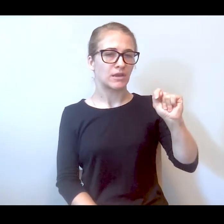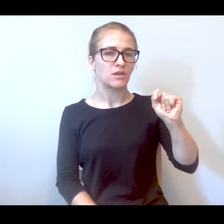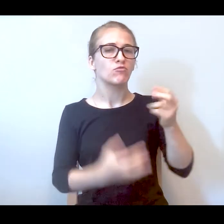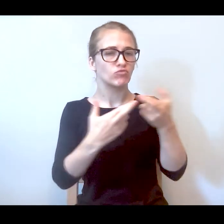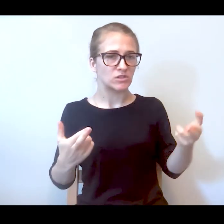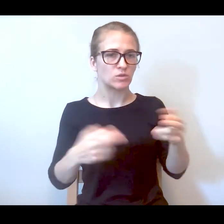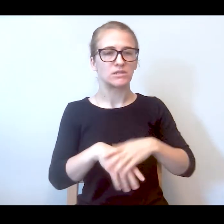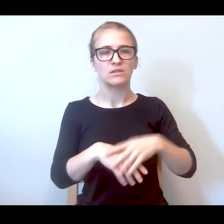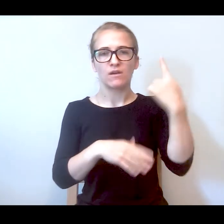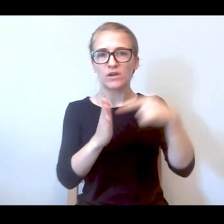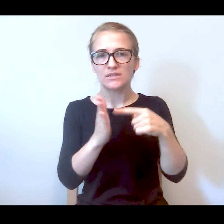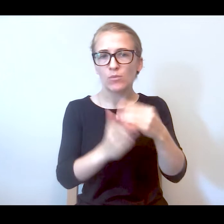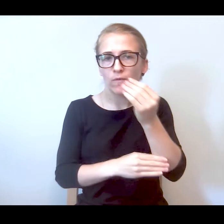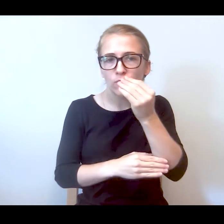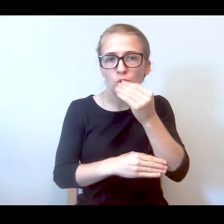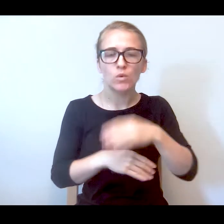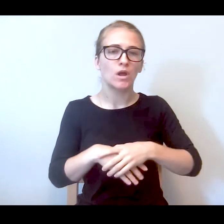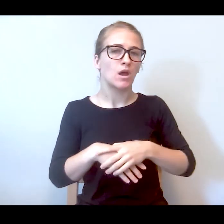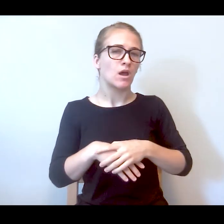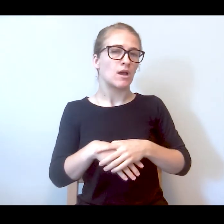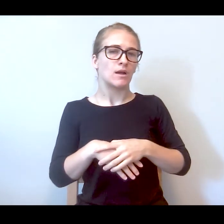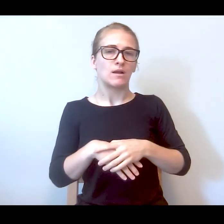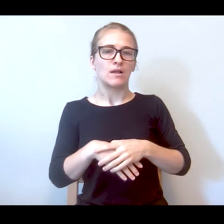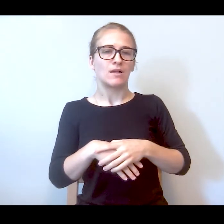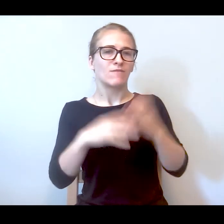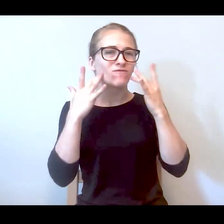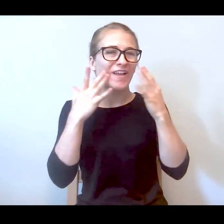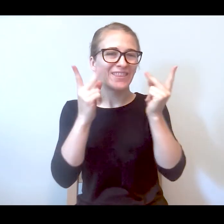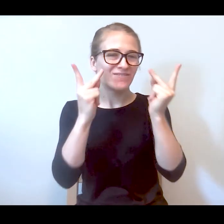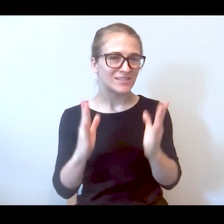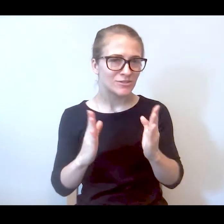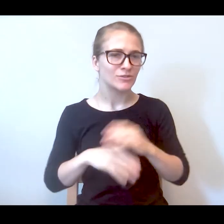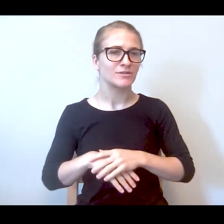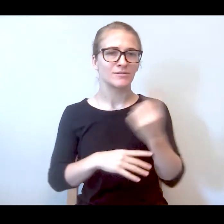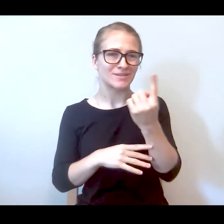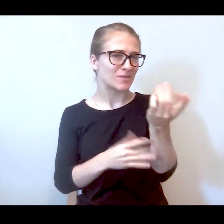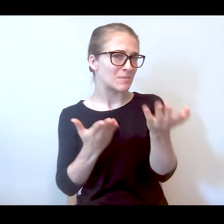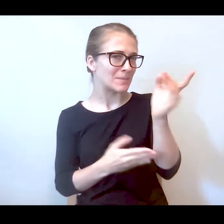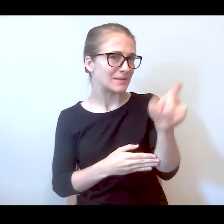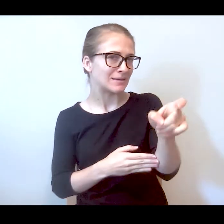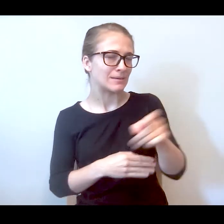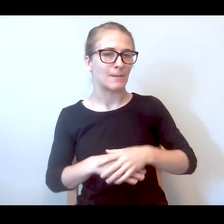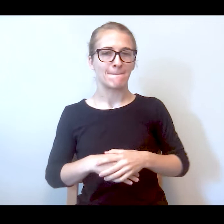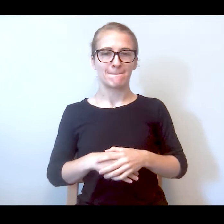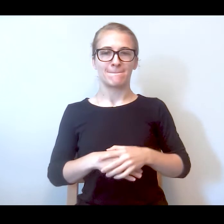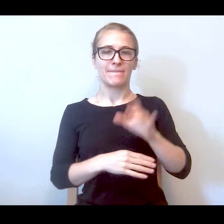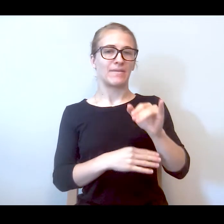or a friendly visitor, something that they might